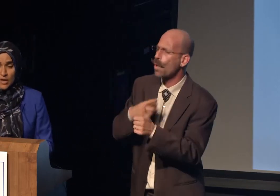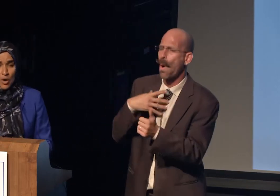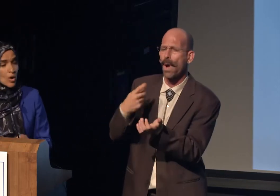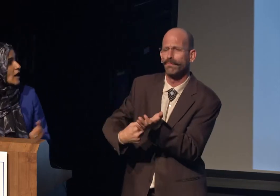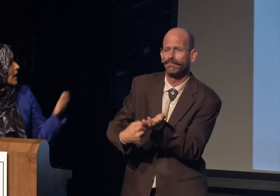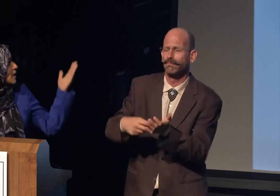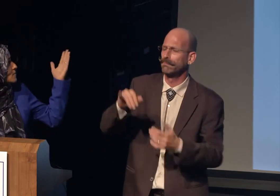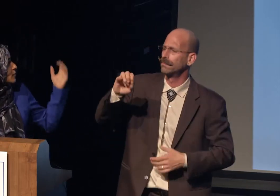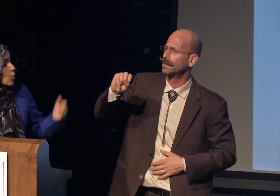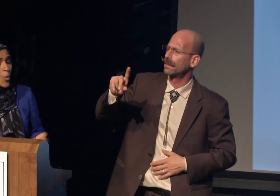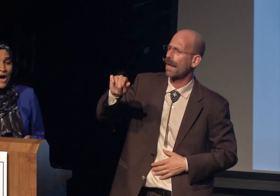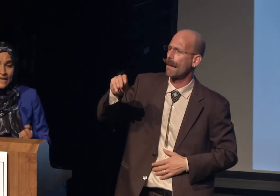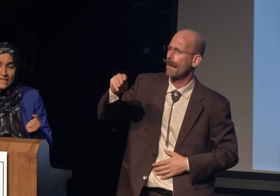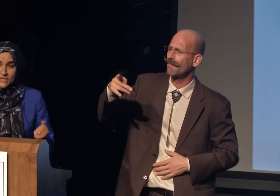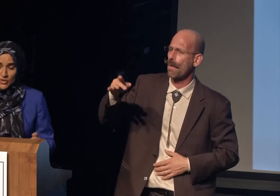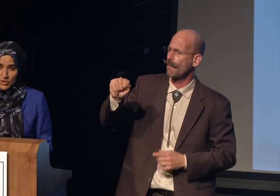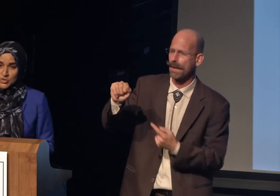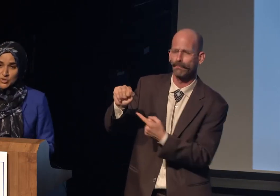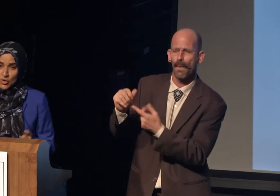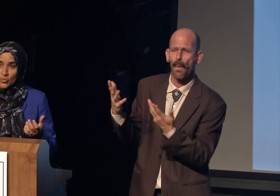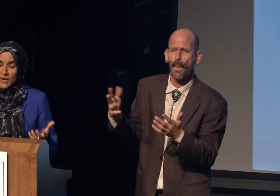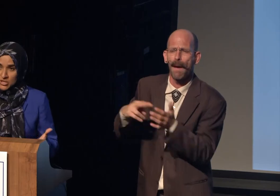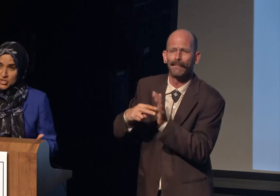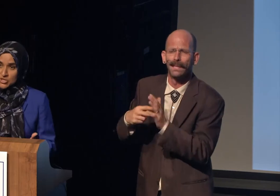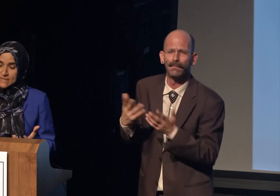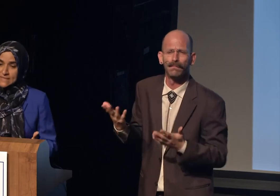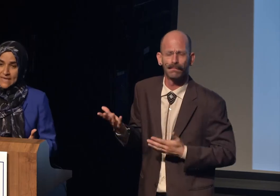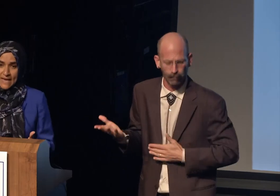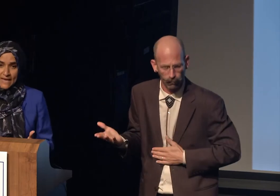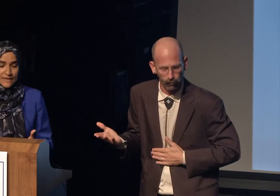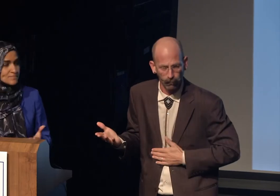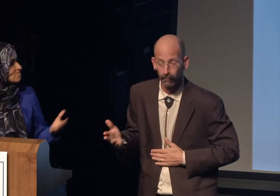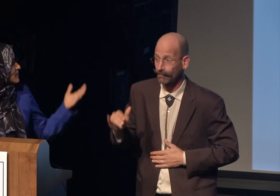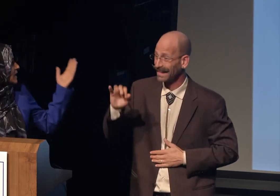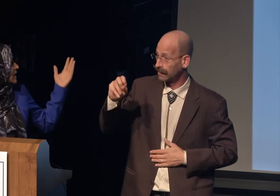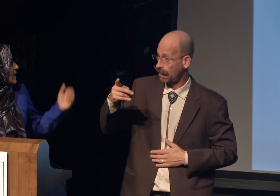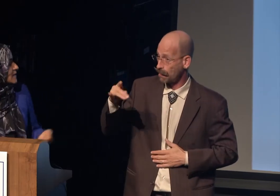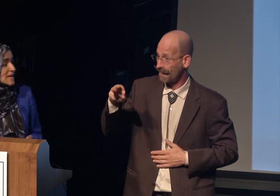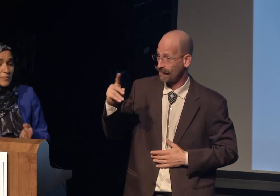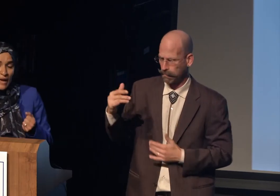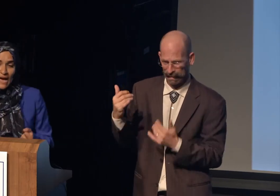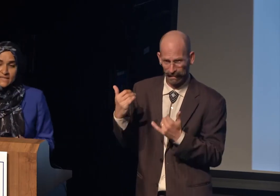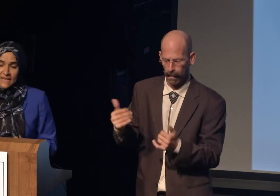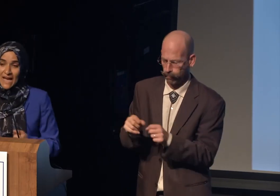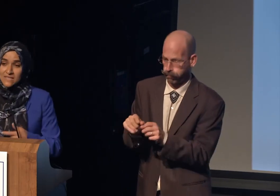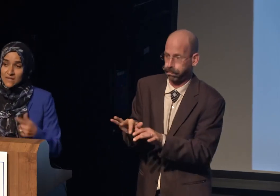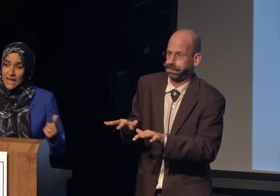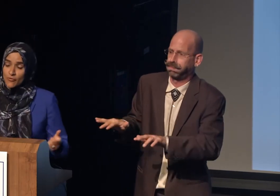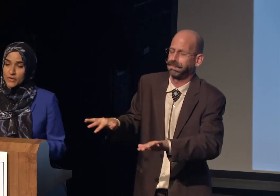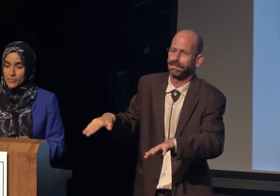Why is there so much today? The impact it has on every American